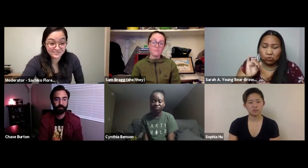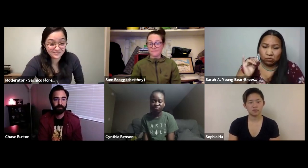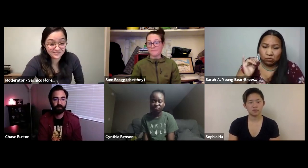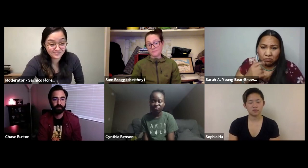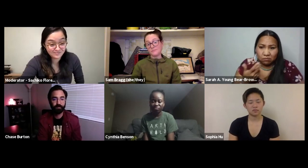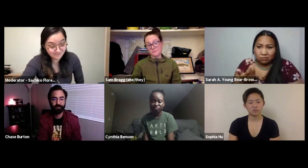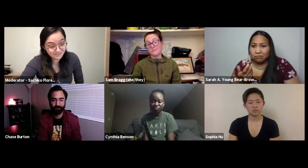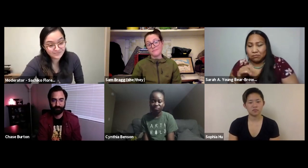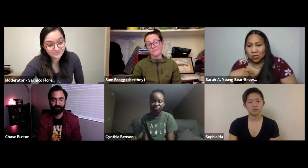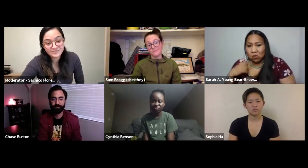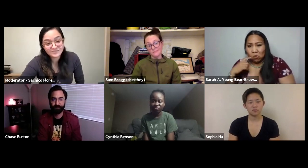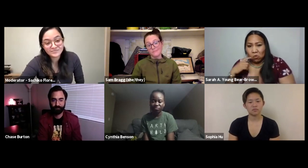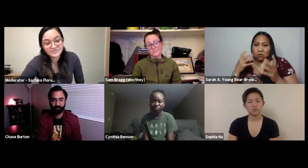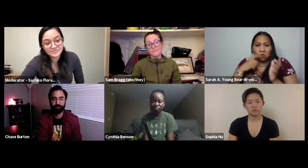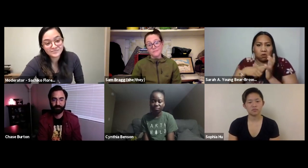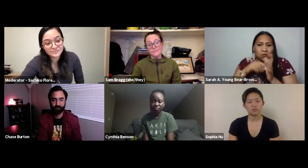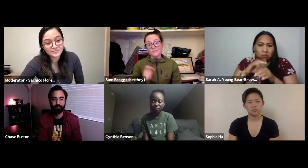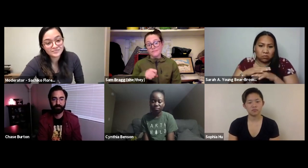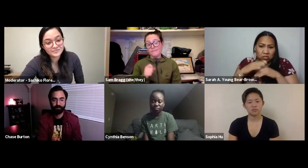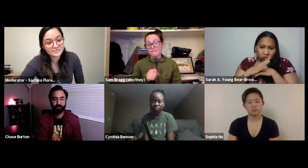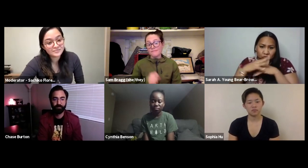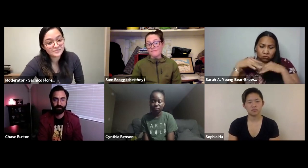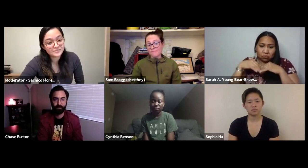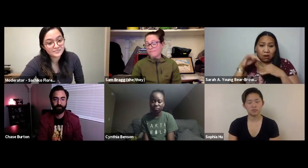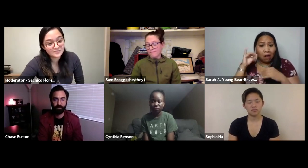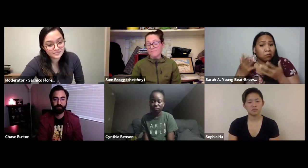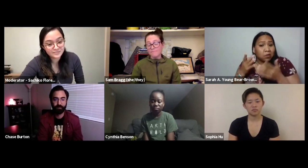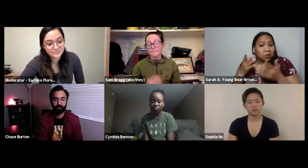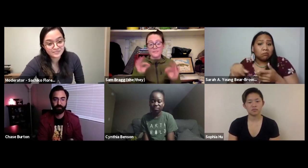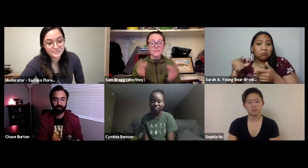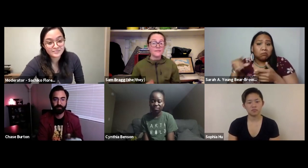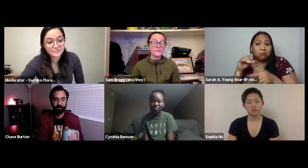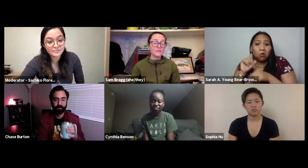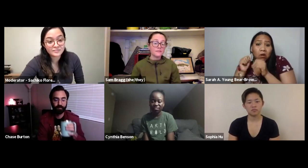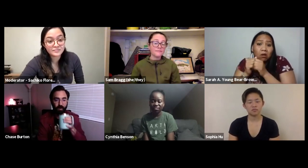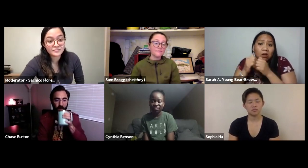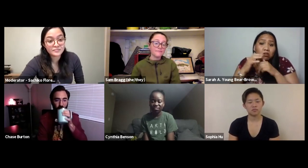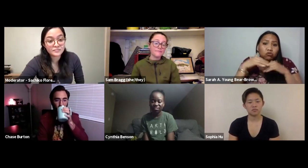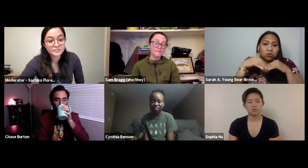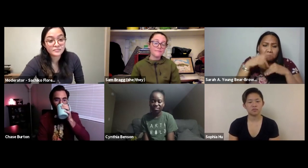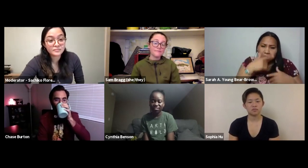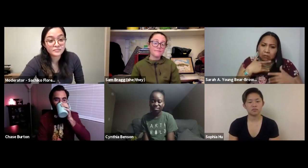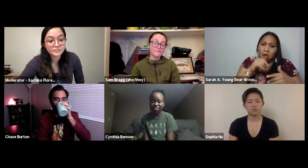And the indigenous as well I've noticed that the accessibility for indigenous people